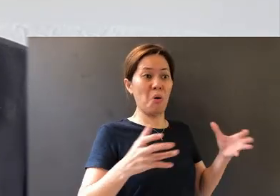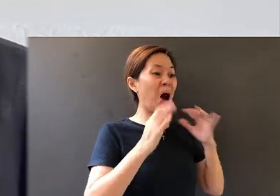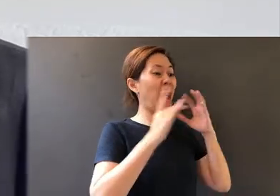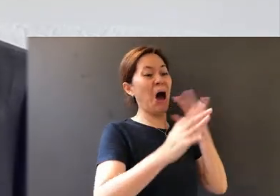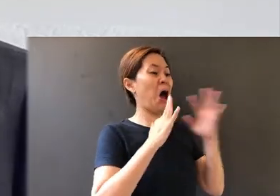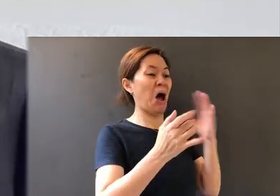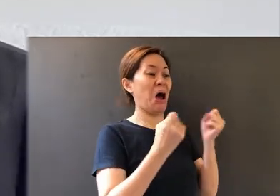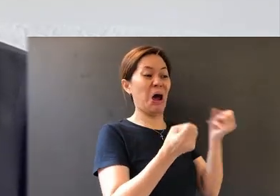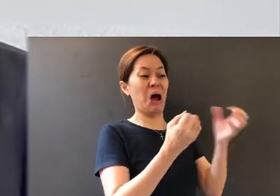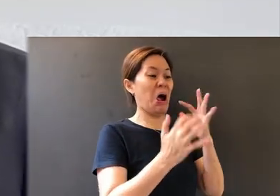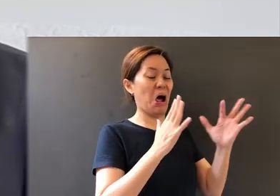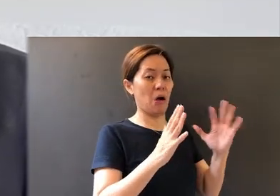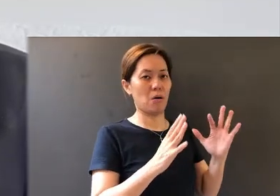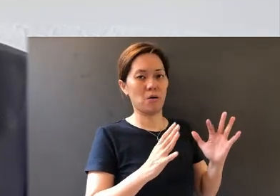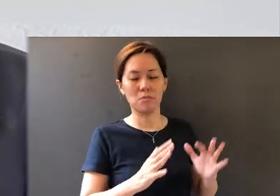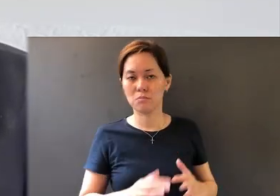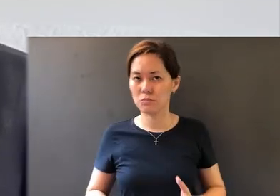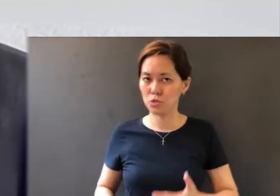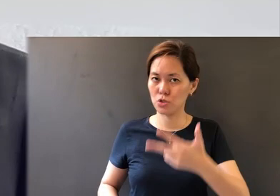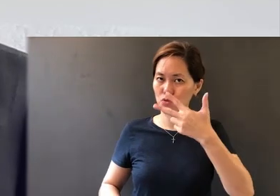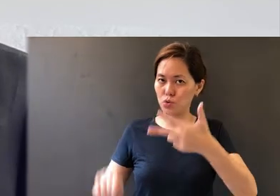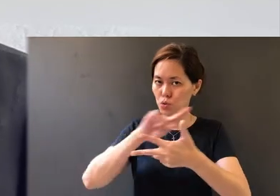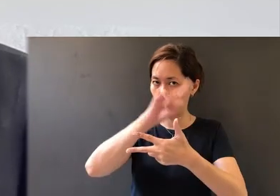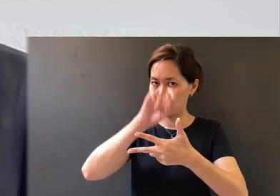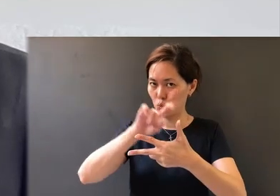there are three questions that we can always ask ourselves